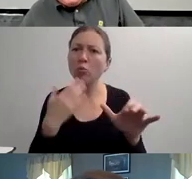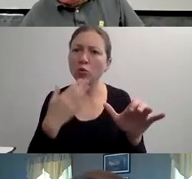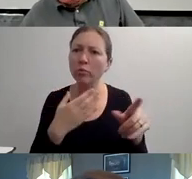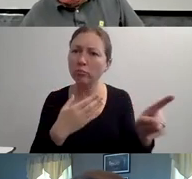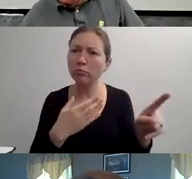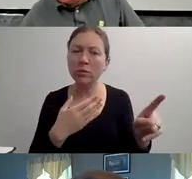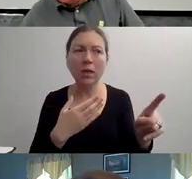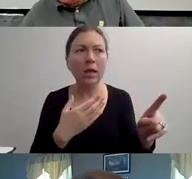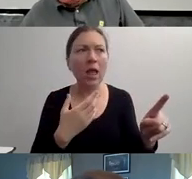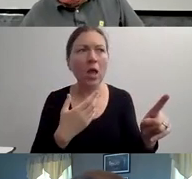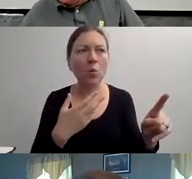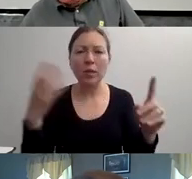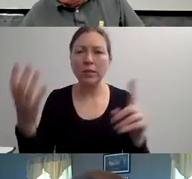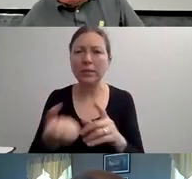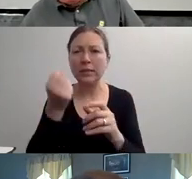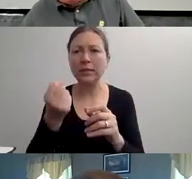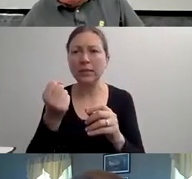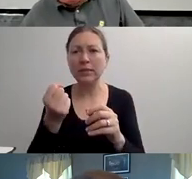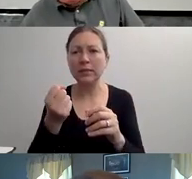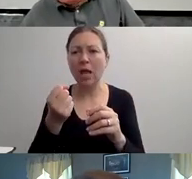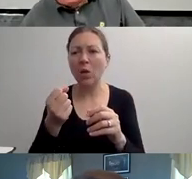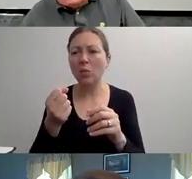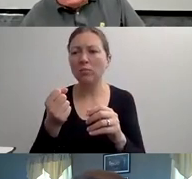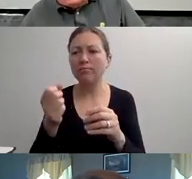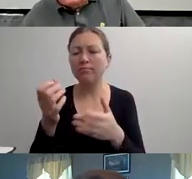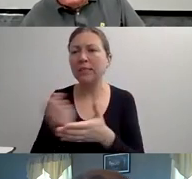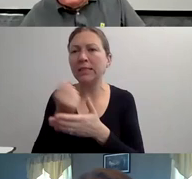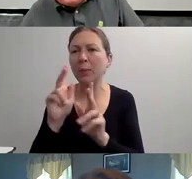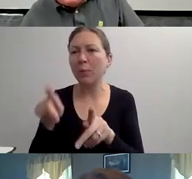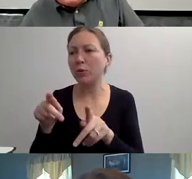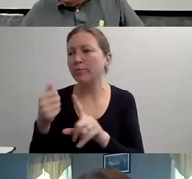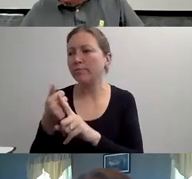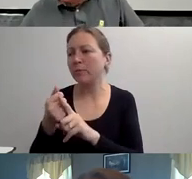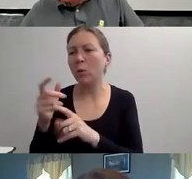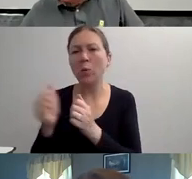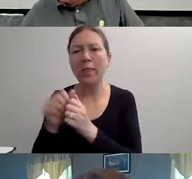STEVE, THANK YOU SO MUCH FOR ALL OF THAT. I FIND IT ABSOLUTELY FASCINATING.